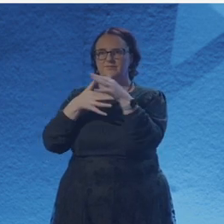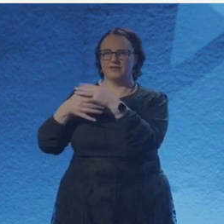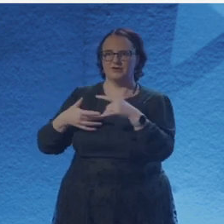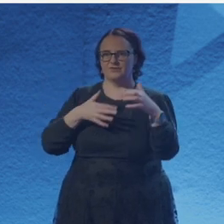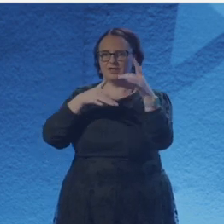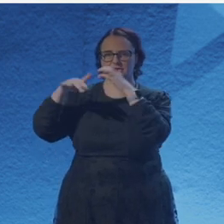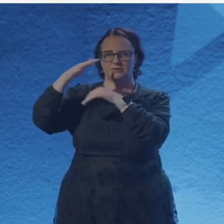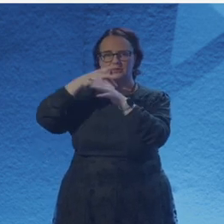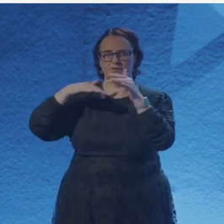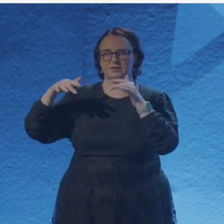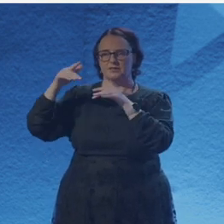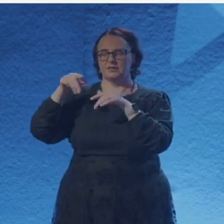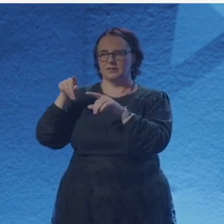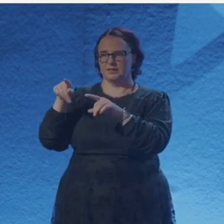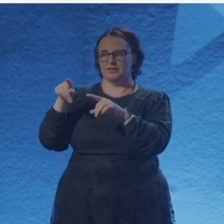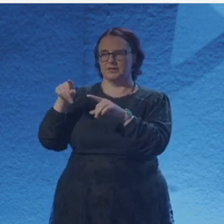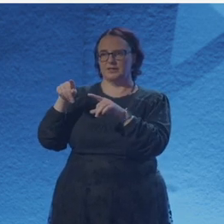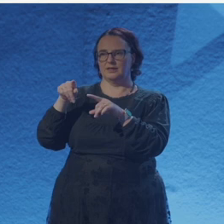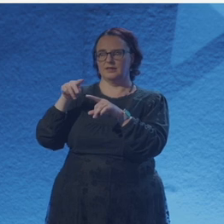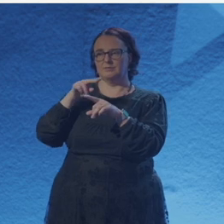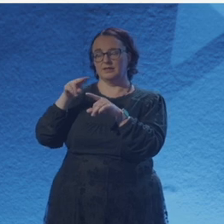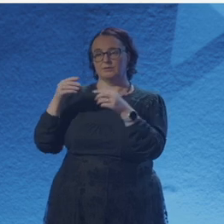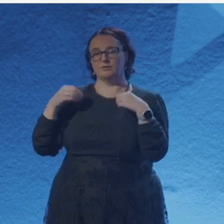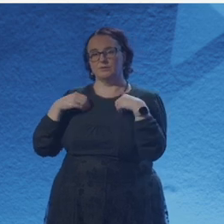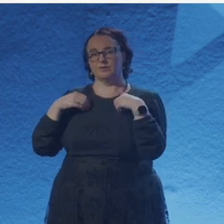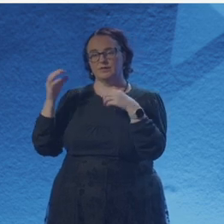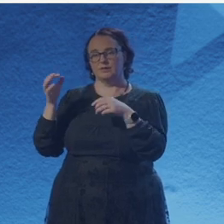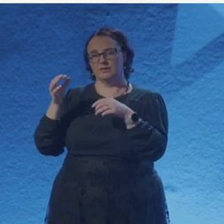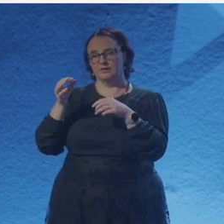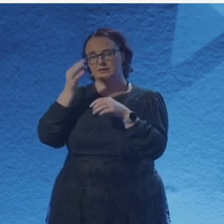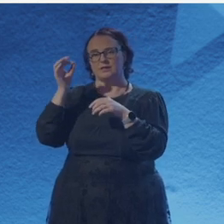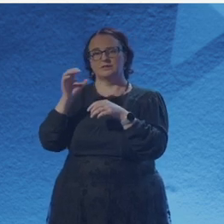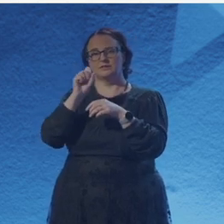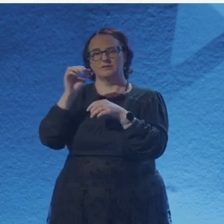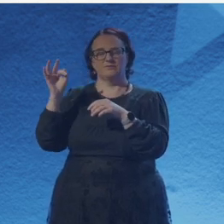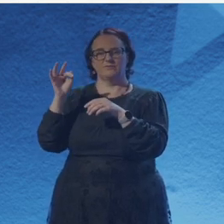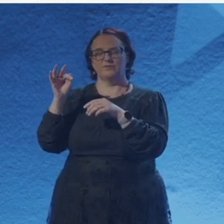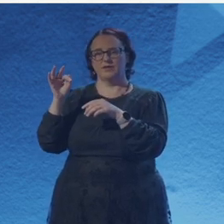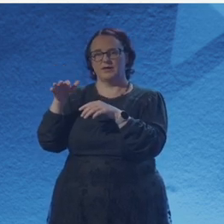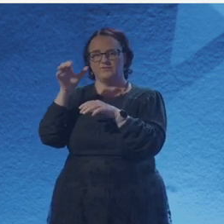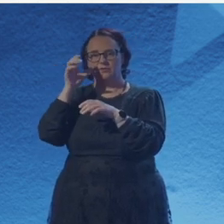Let's not forget stage right. The courting pair. Eyes only for each other.